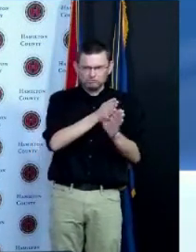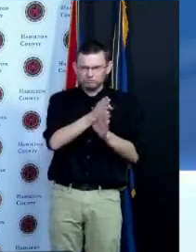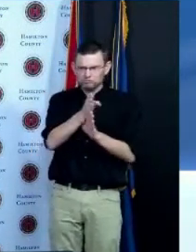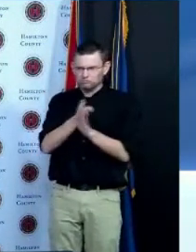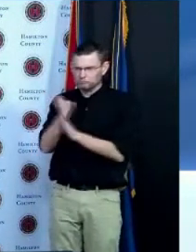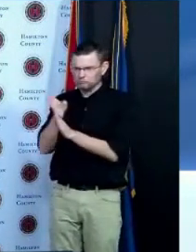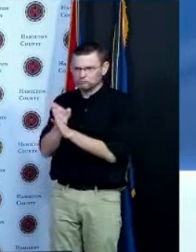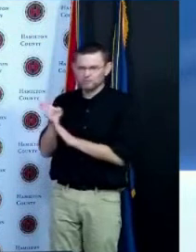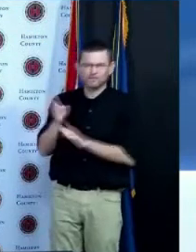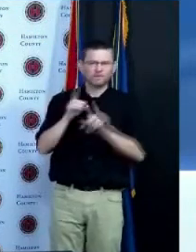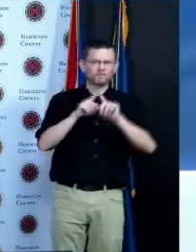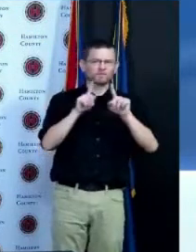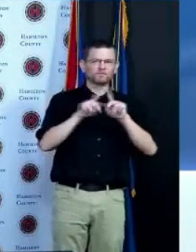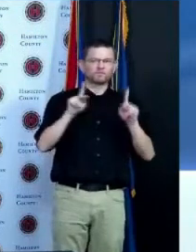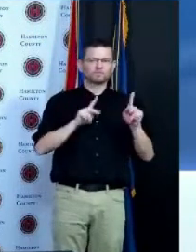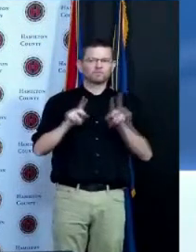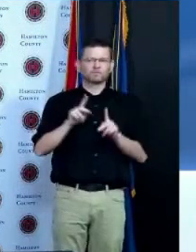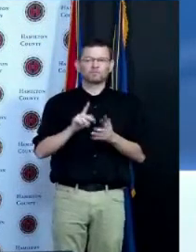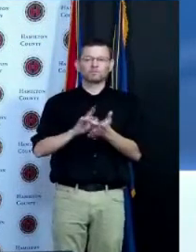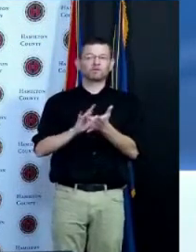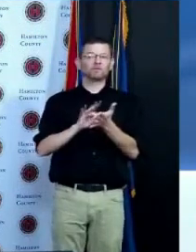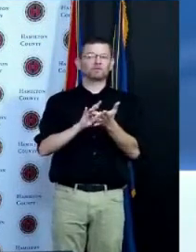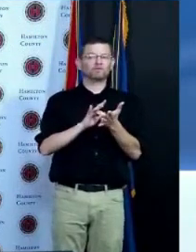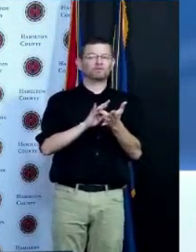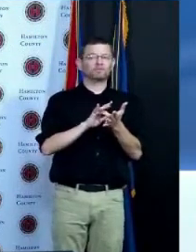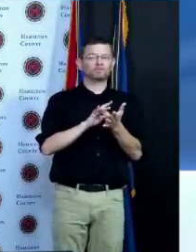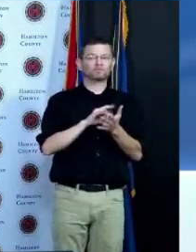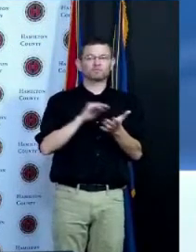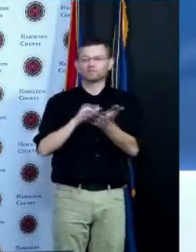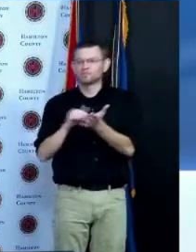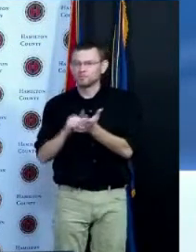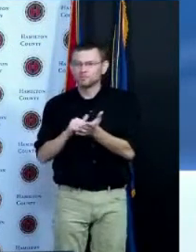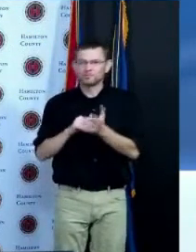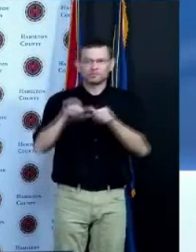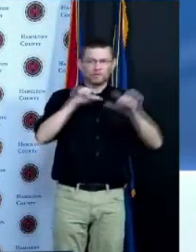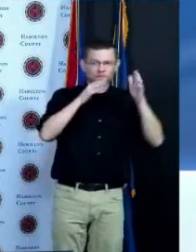go away so we reflect what's happening but as far as taking responsibility or something like that I